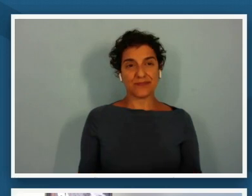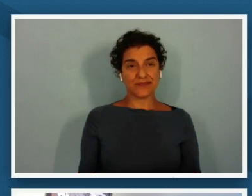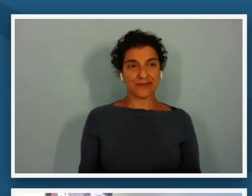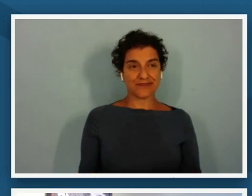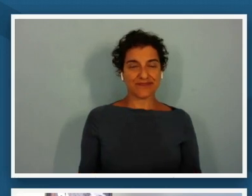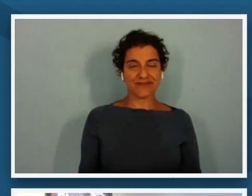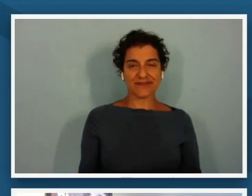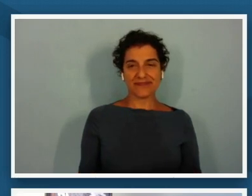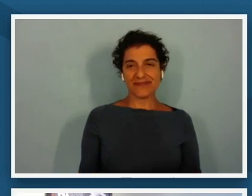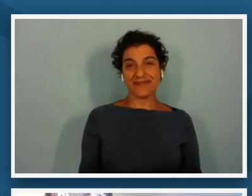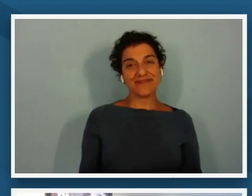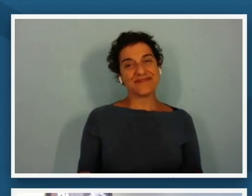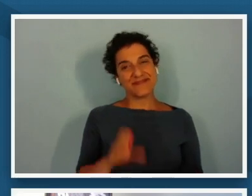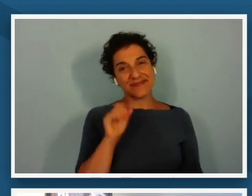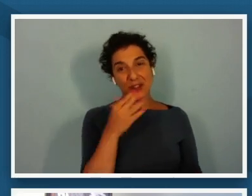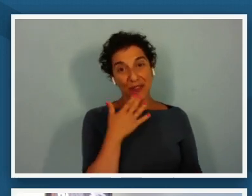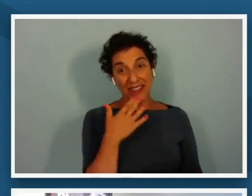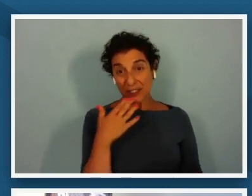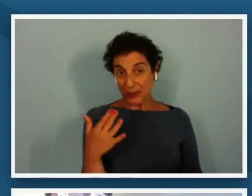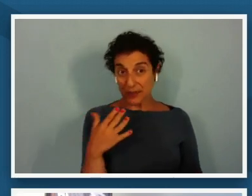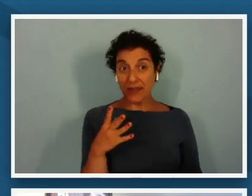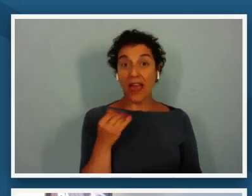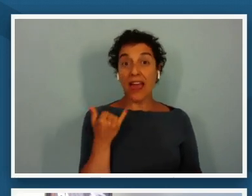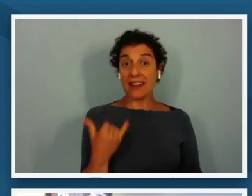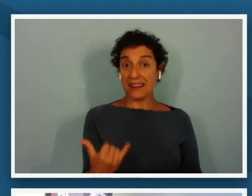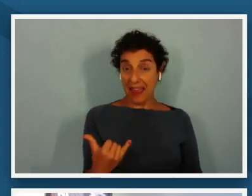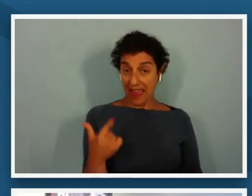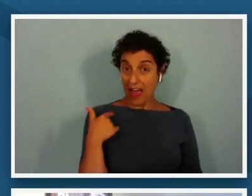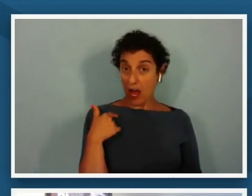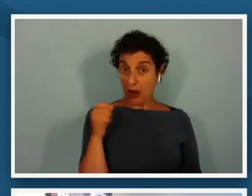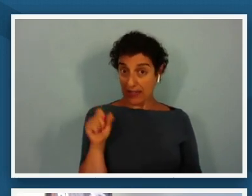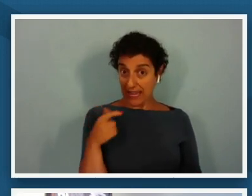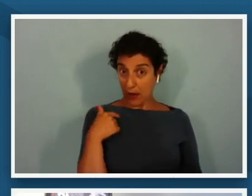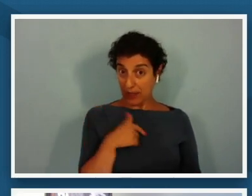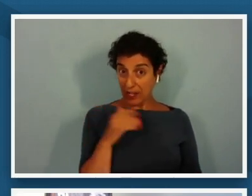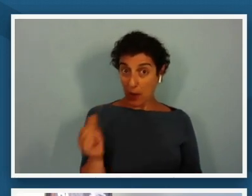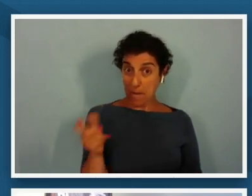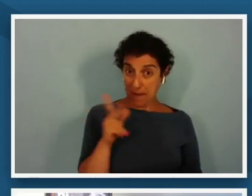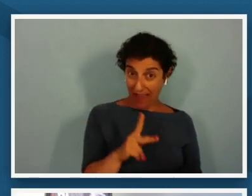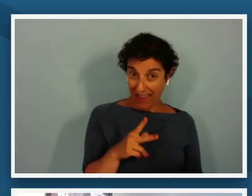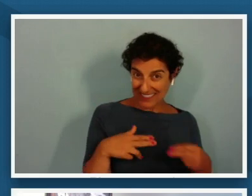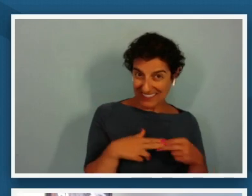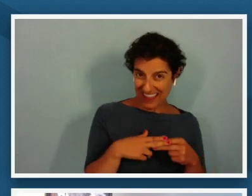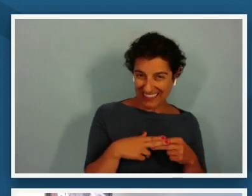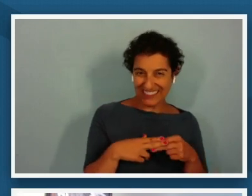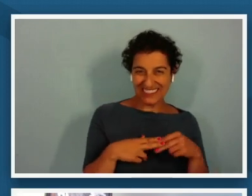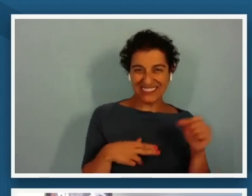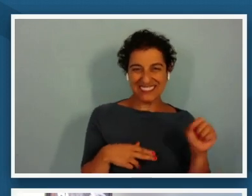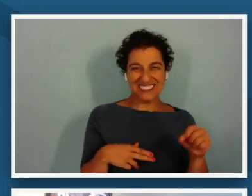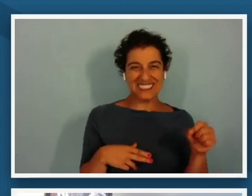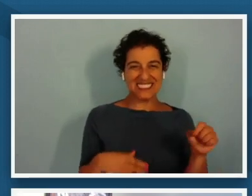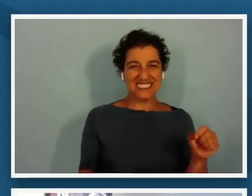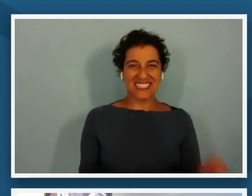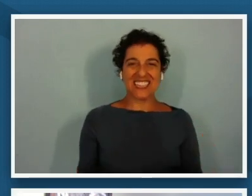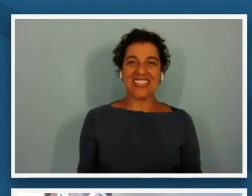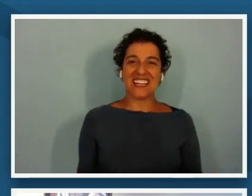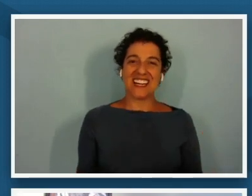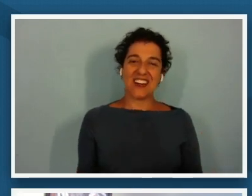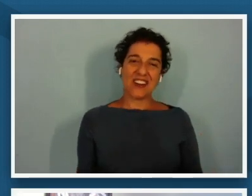thank you and now can we go back a slide